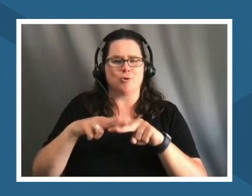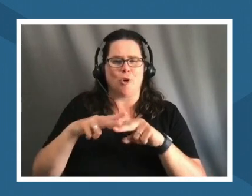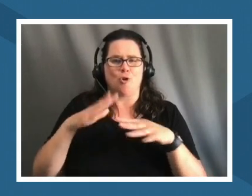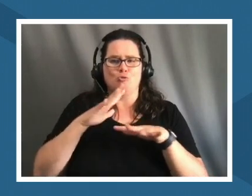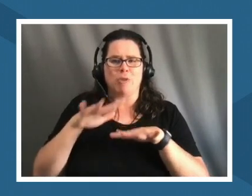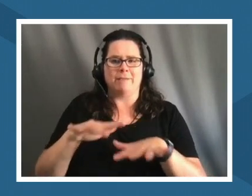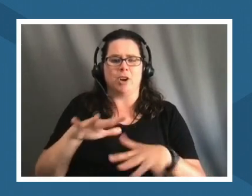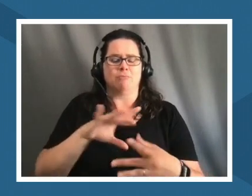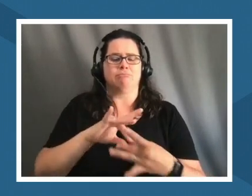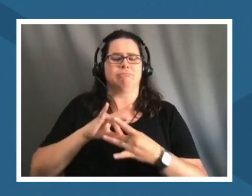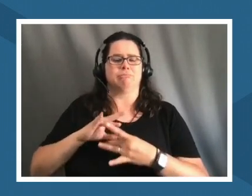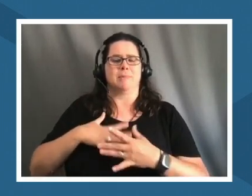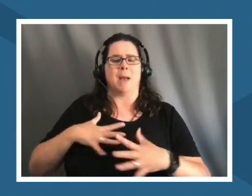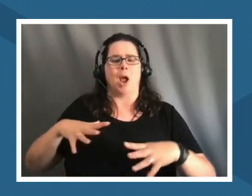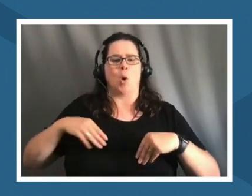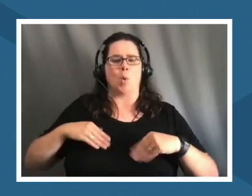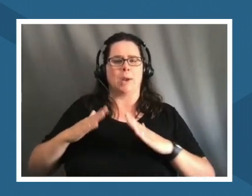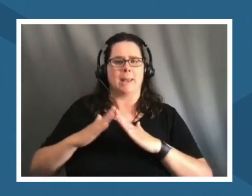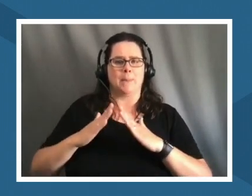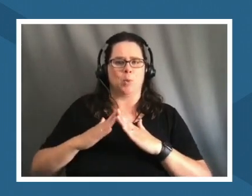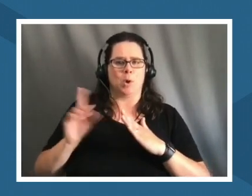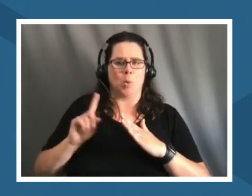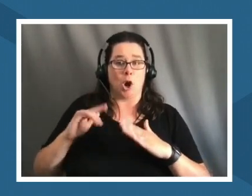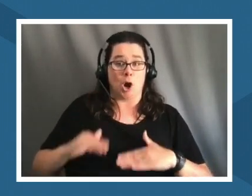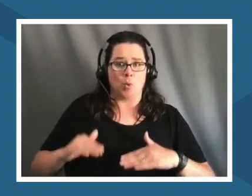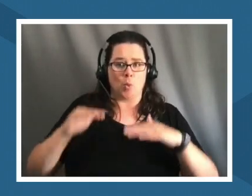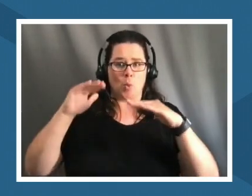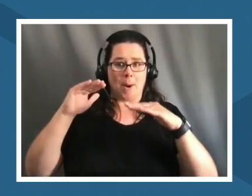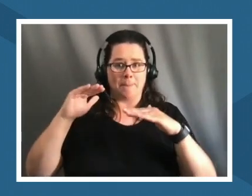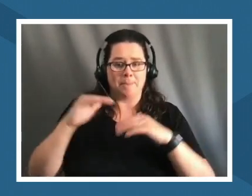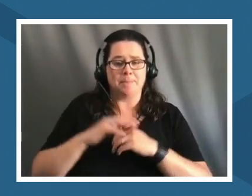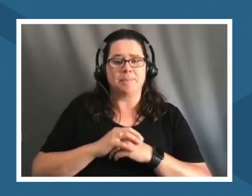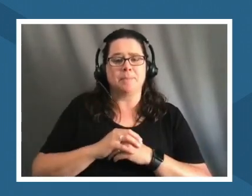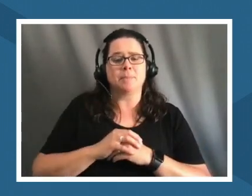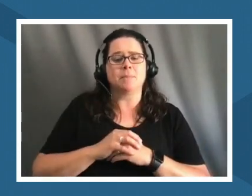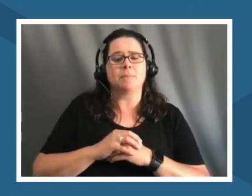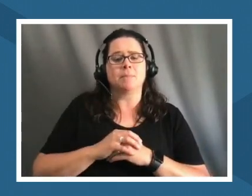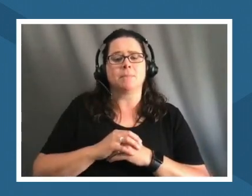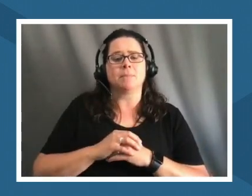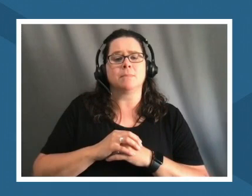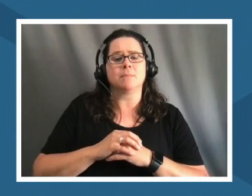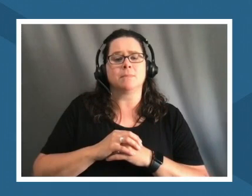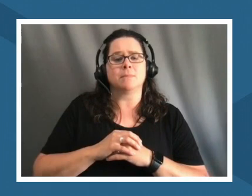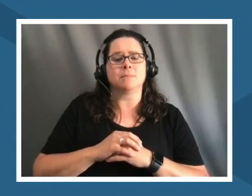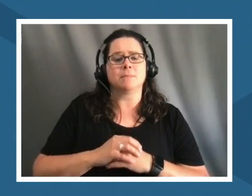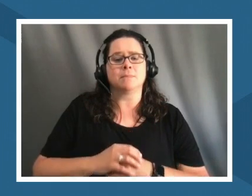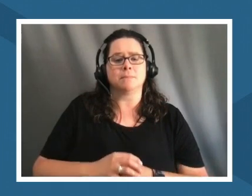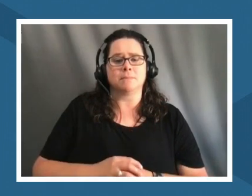community is uh where i grew up so